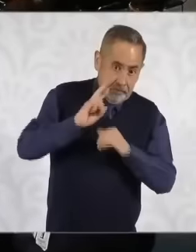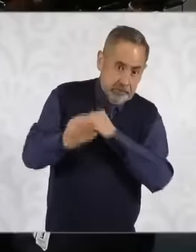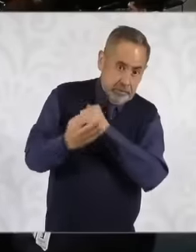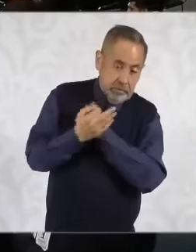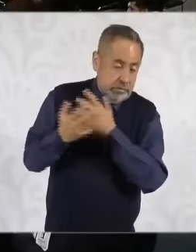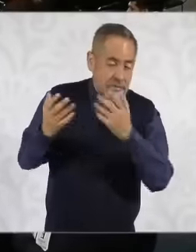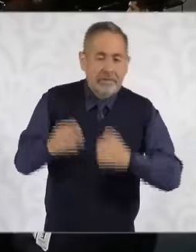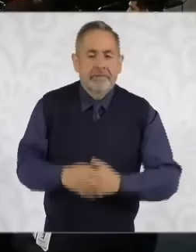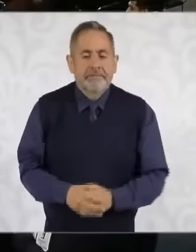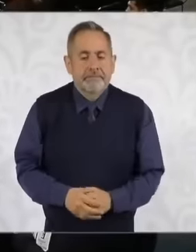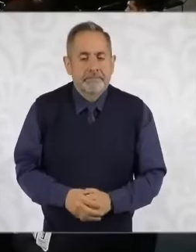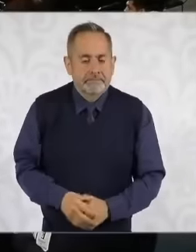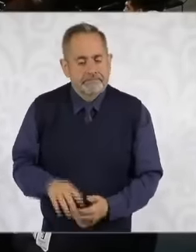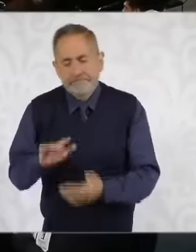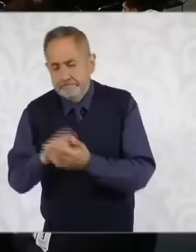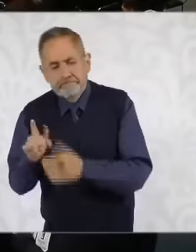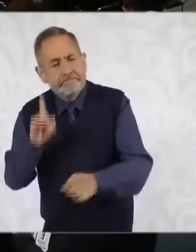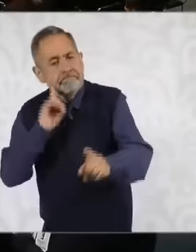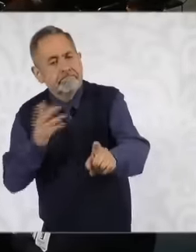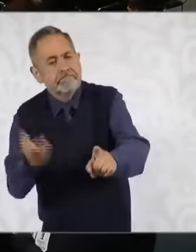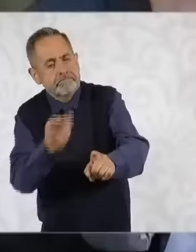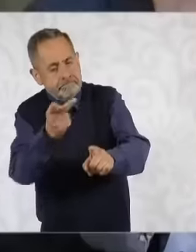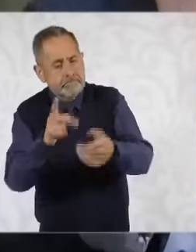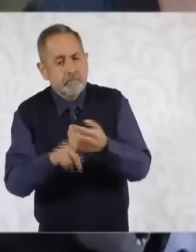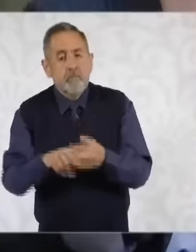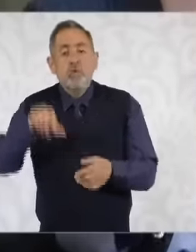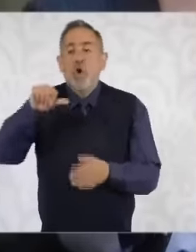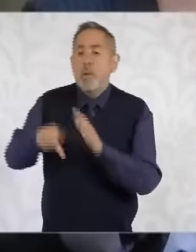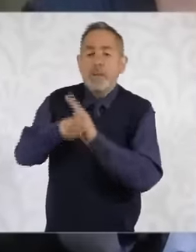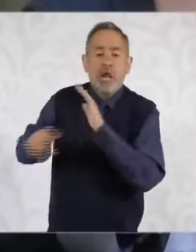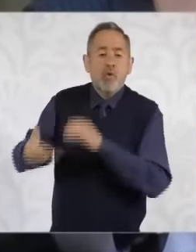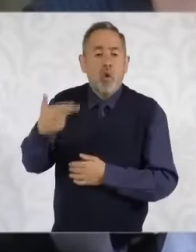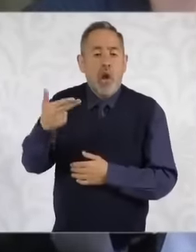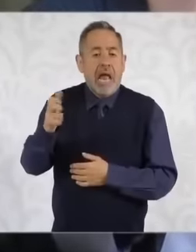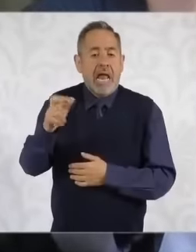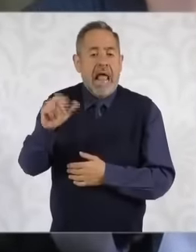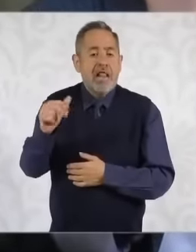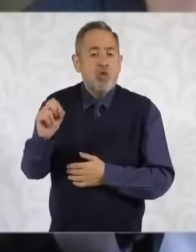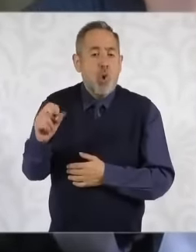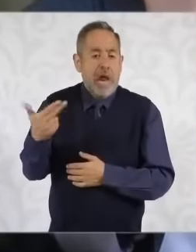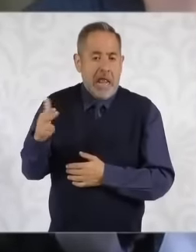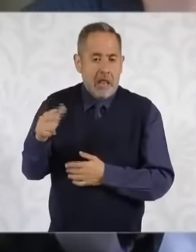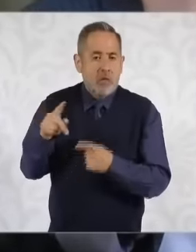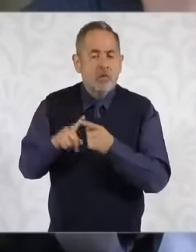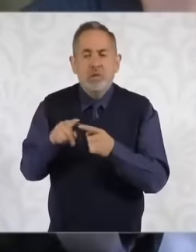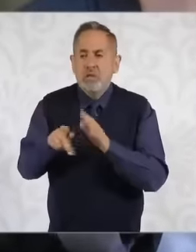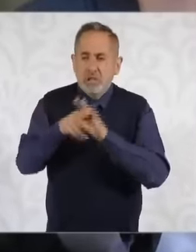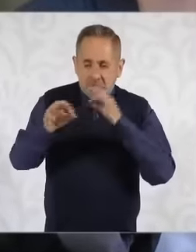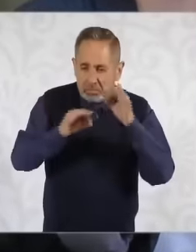President. Ask me today in the Herald of Mexico a survey is published where 75 percent of those